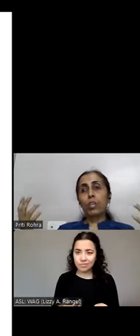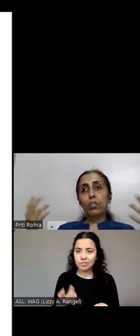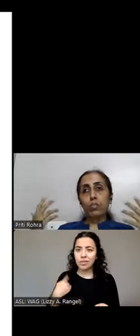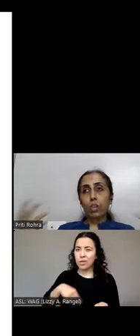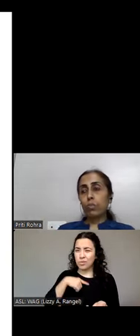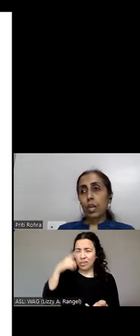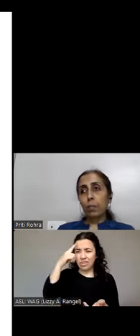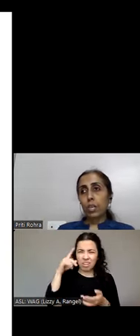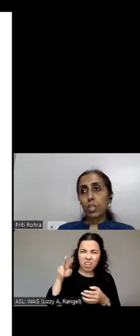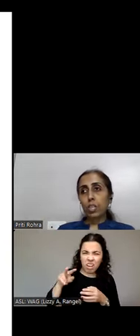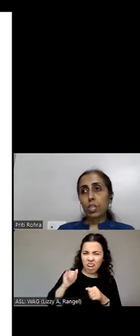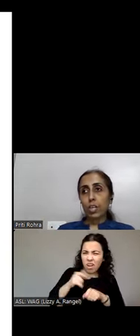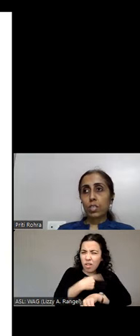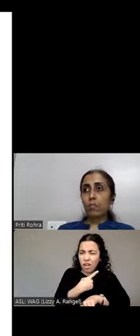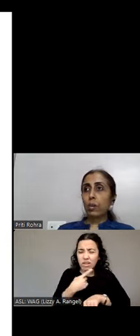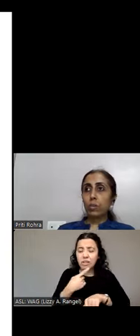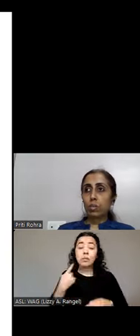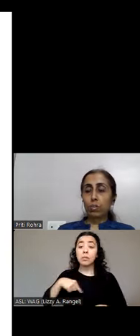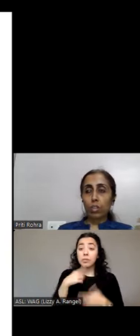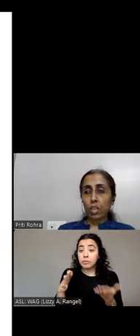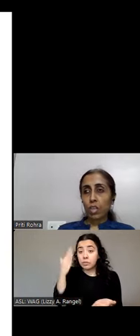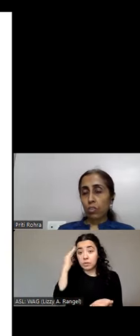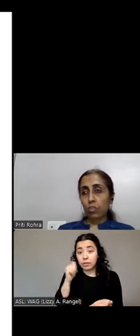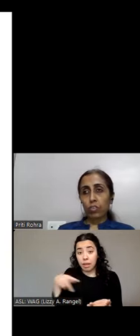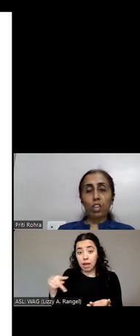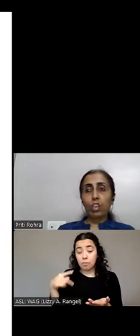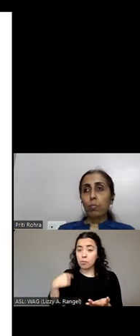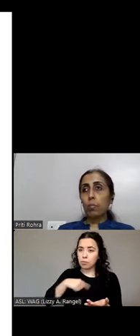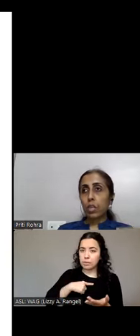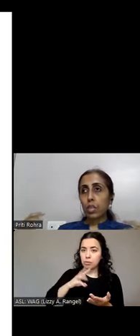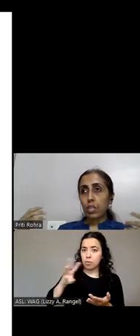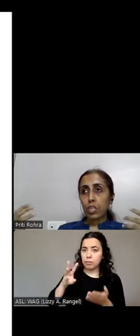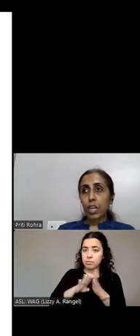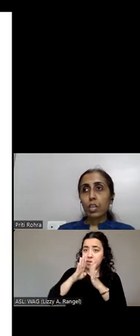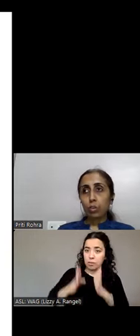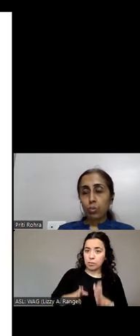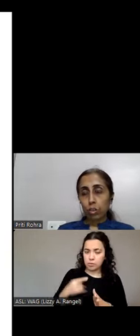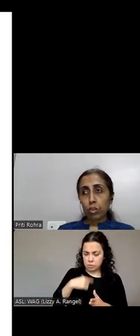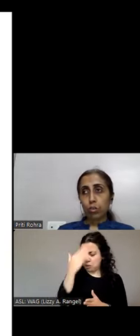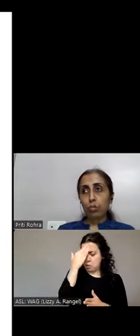because we know the application as developers and designers of it but it's the end user who